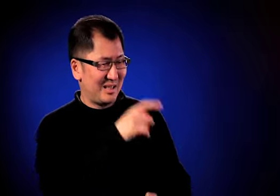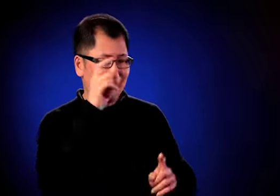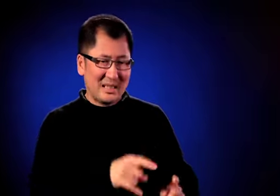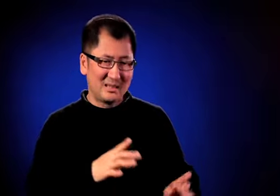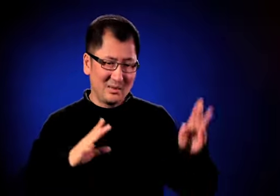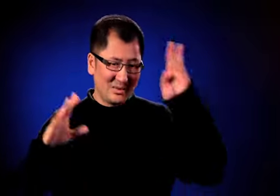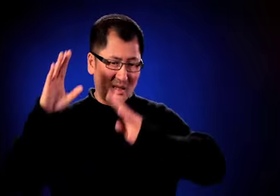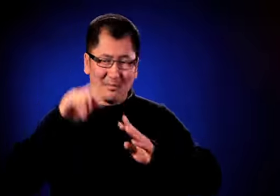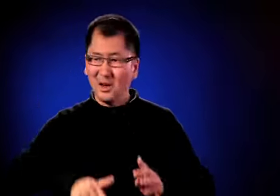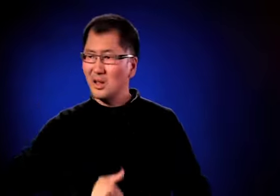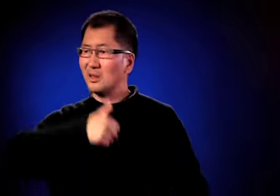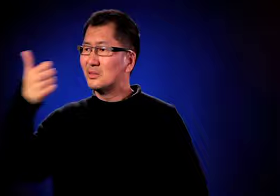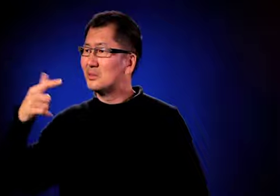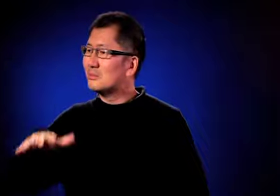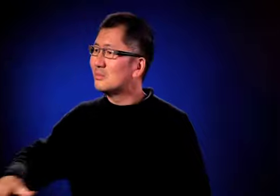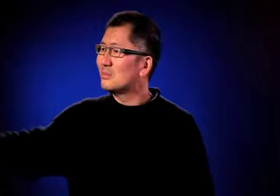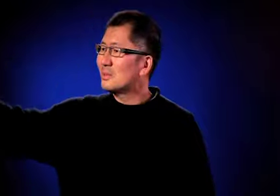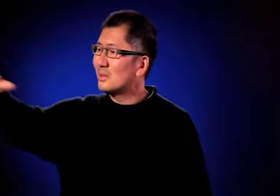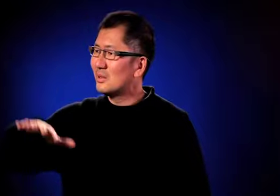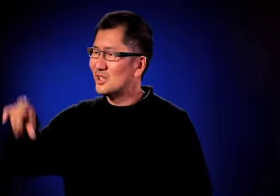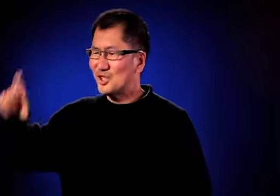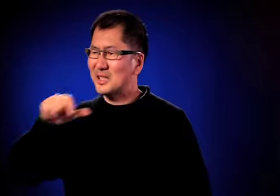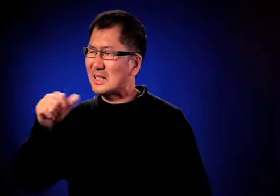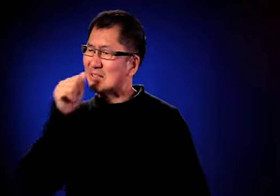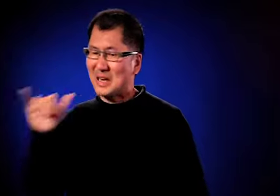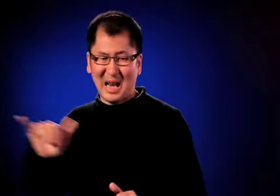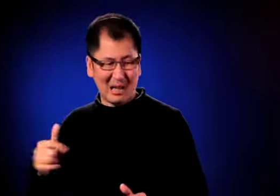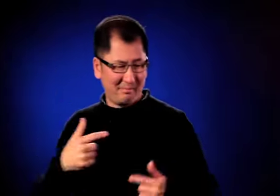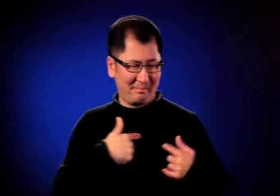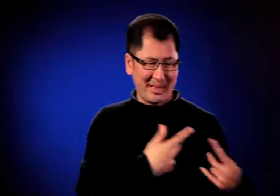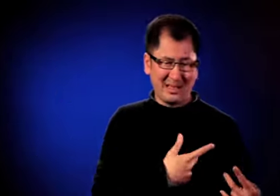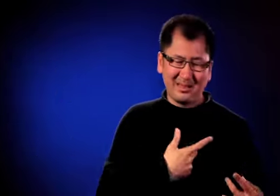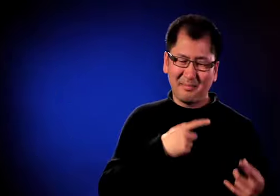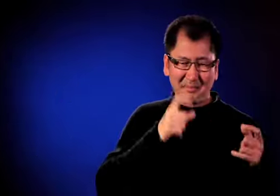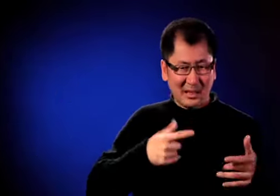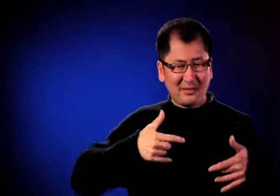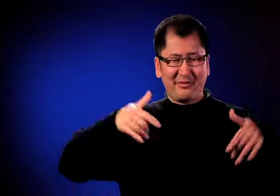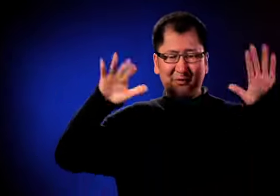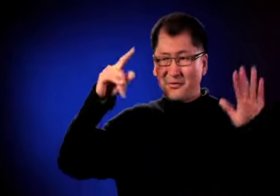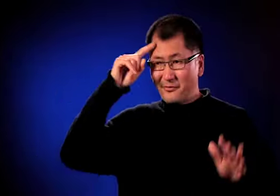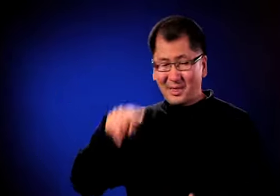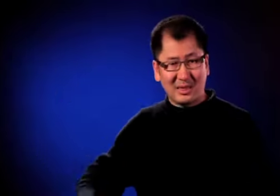losing her job because of the possible conflict of interest if we sued.